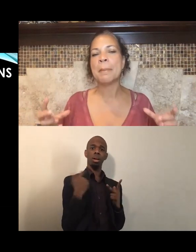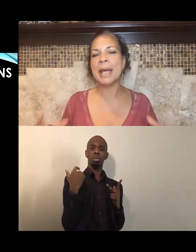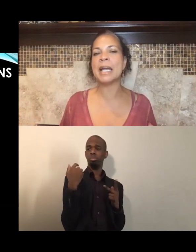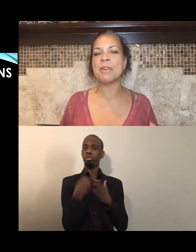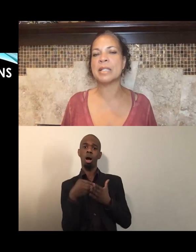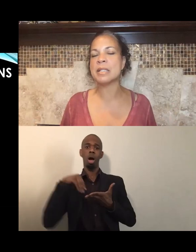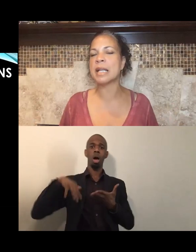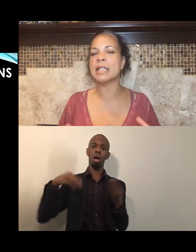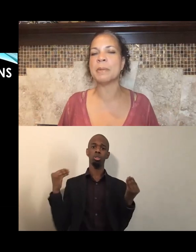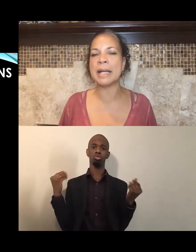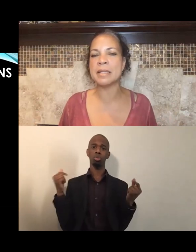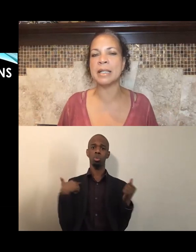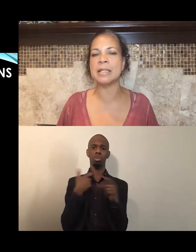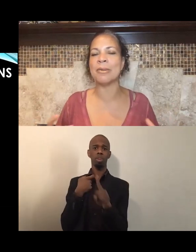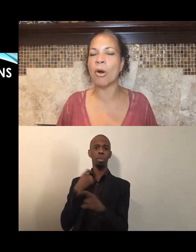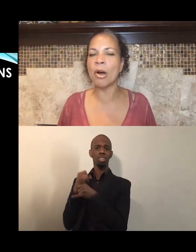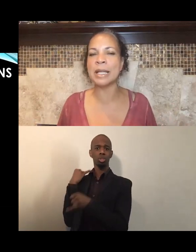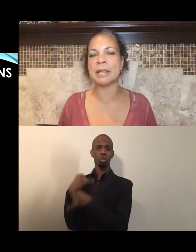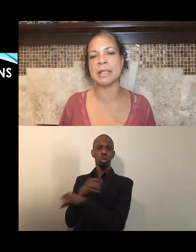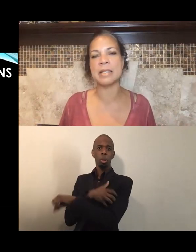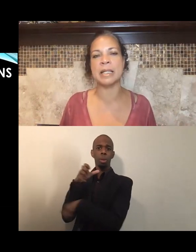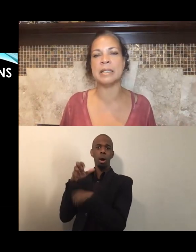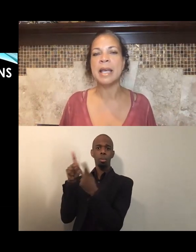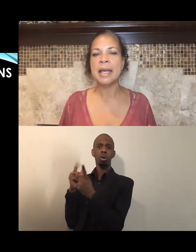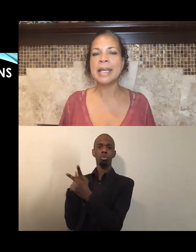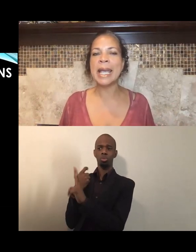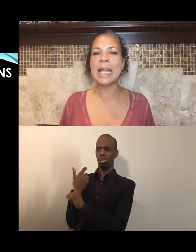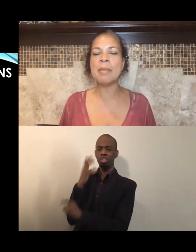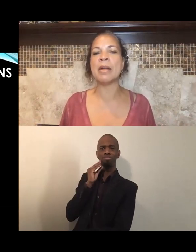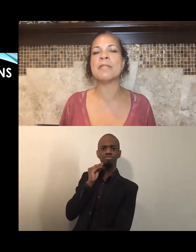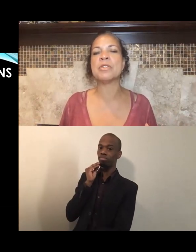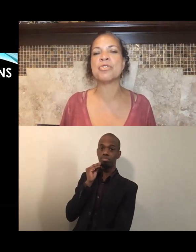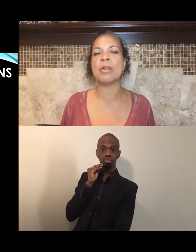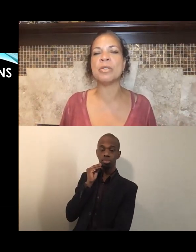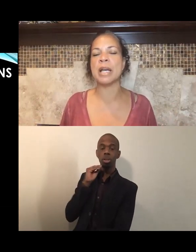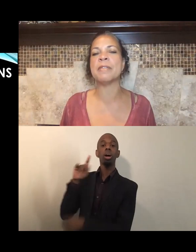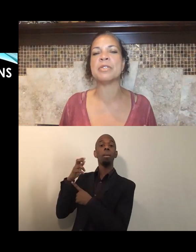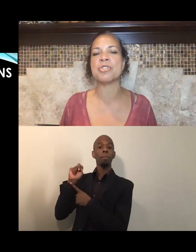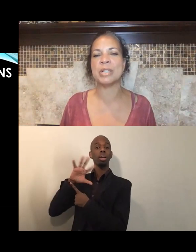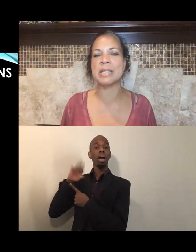Pan-African studies, Black studies and all ethnic studies, came out of the struggles of the streets.